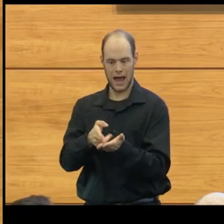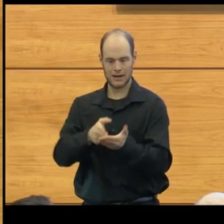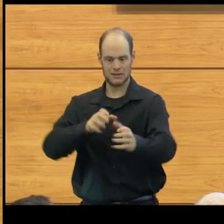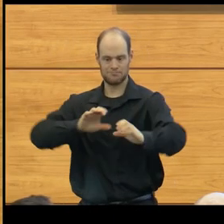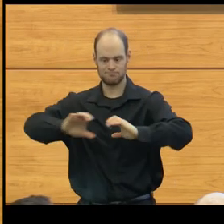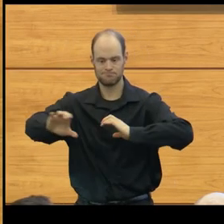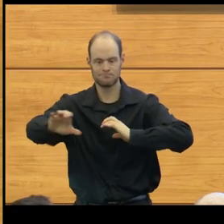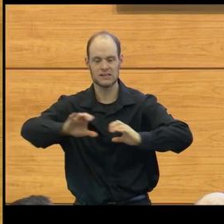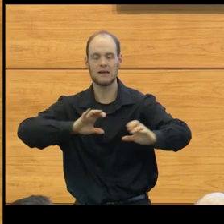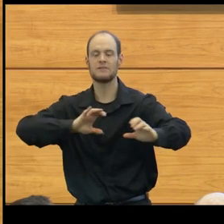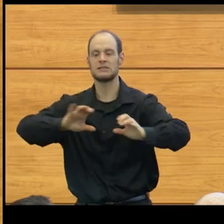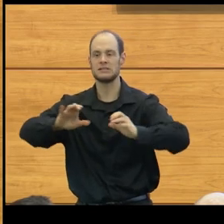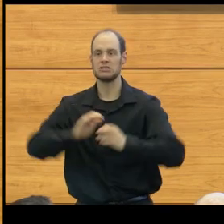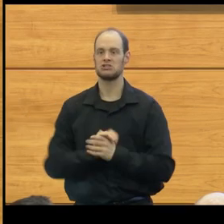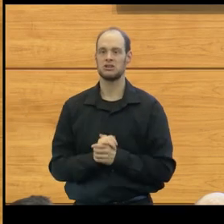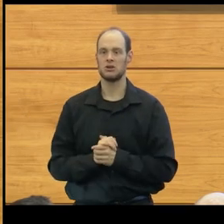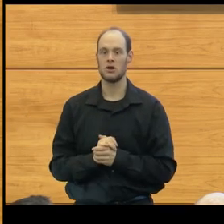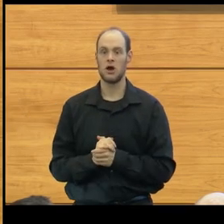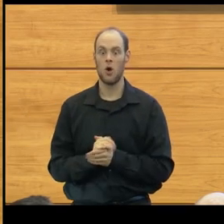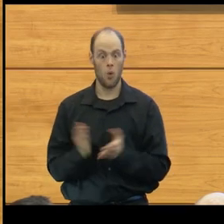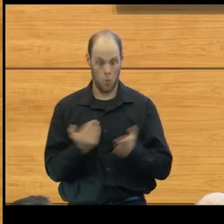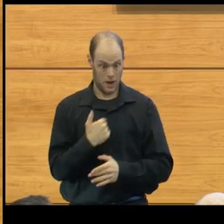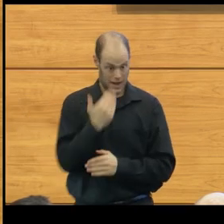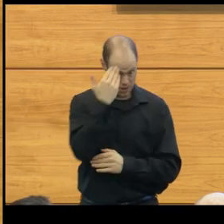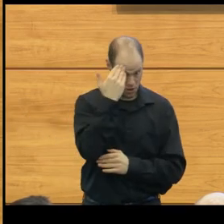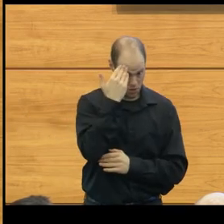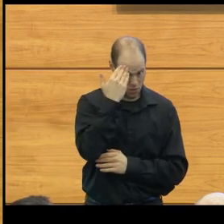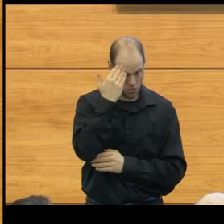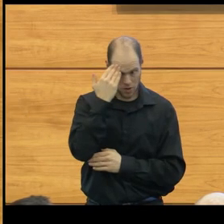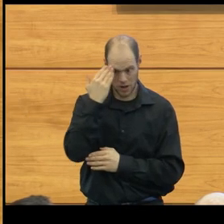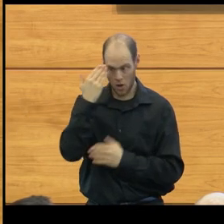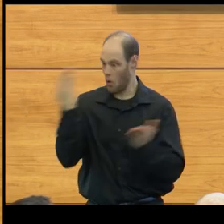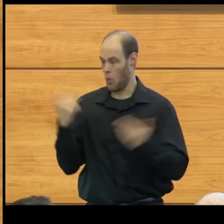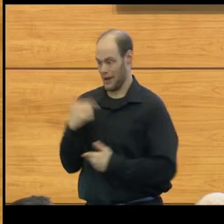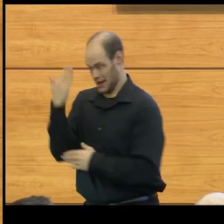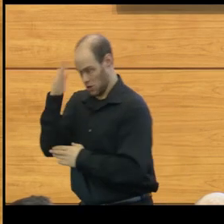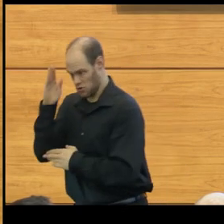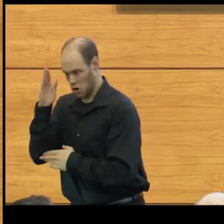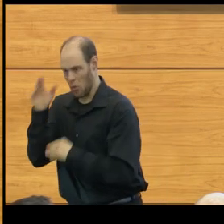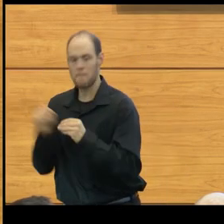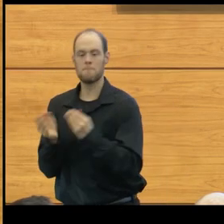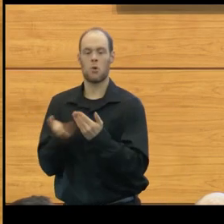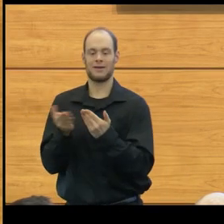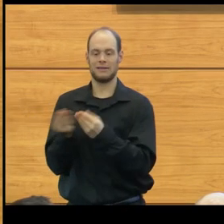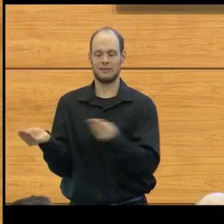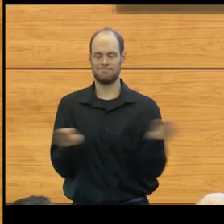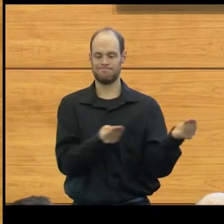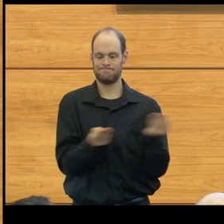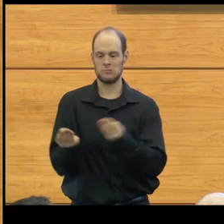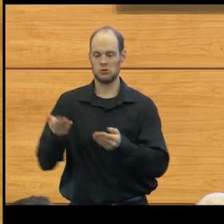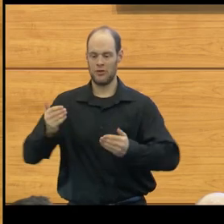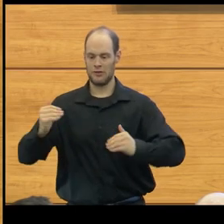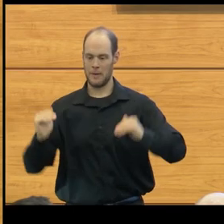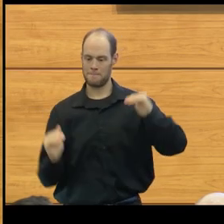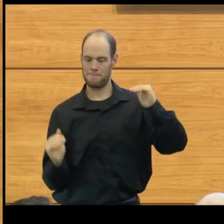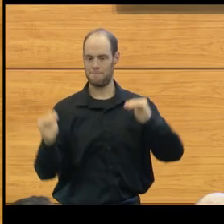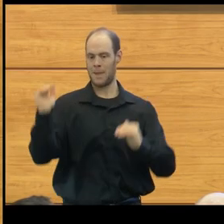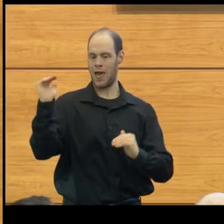of what I know and what I don't know. And so it's that balancing act of saying to them,